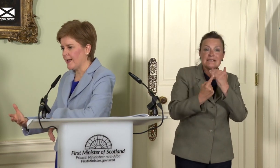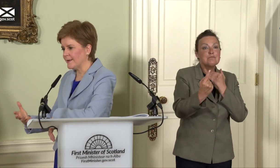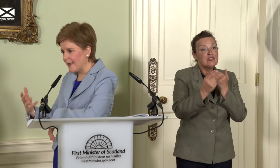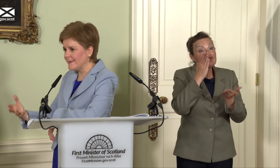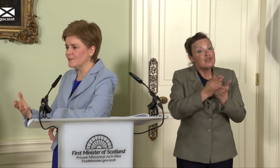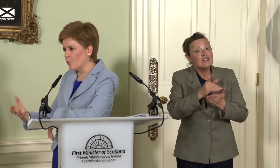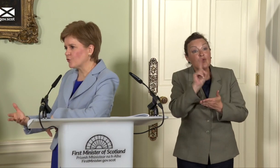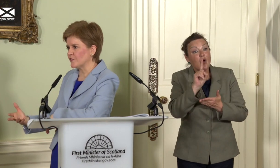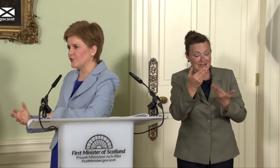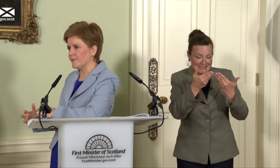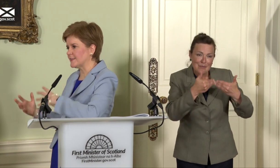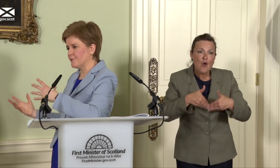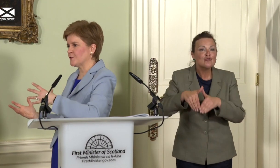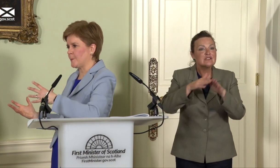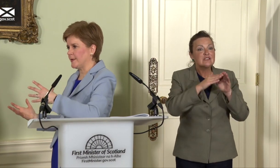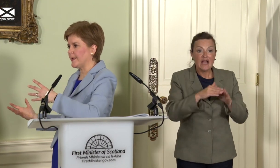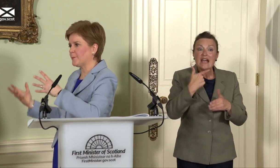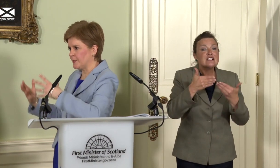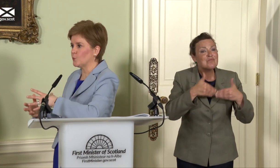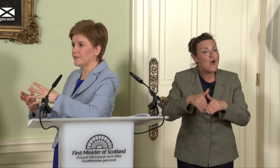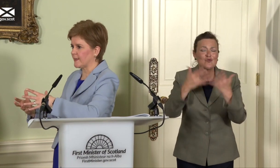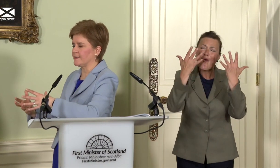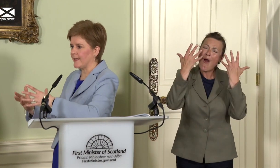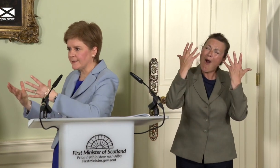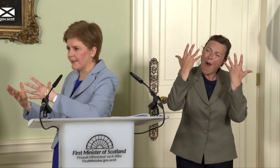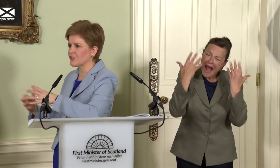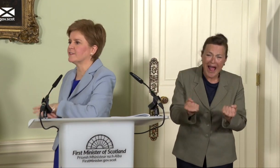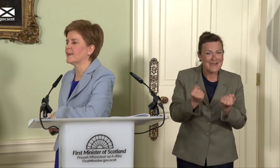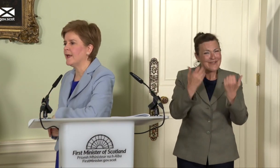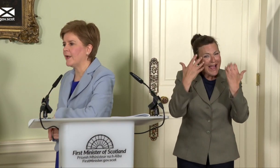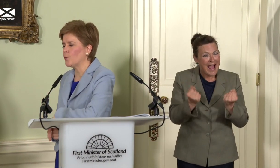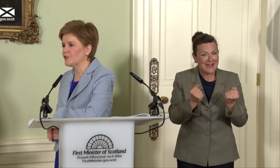And in any democracy you have a difference of opinion and people decide in elections which